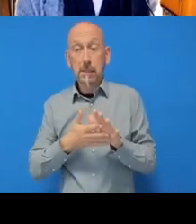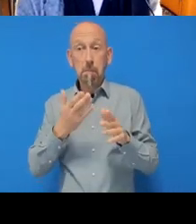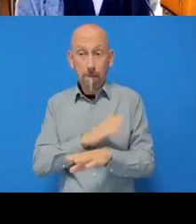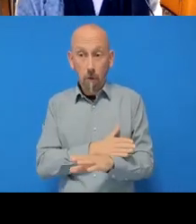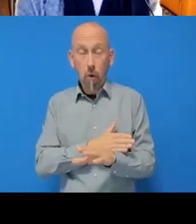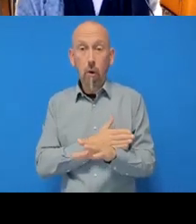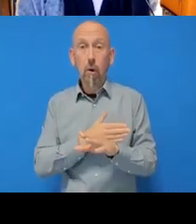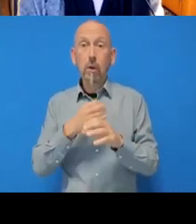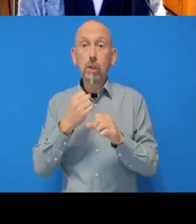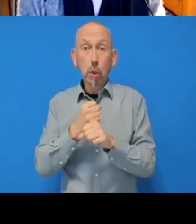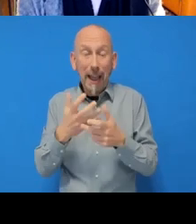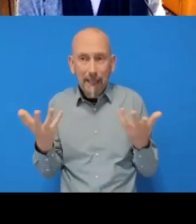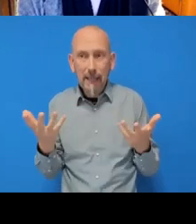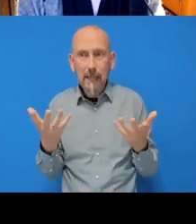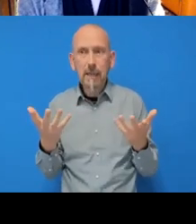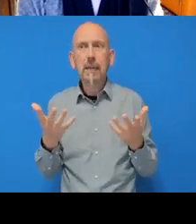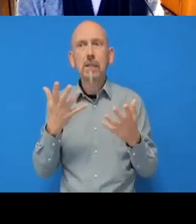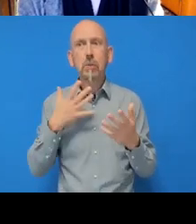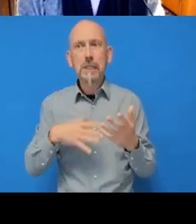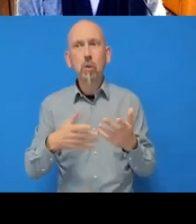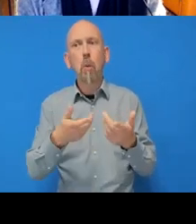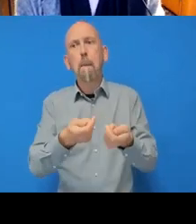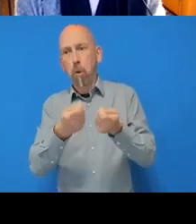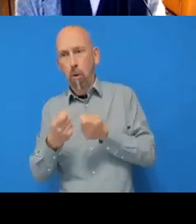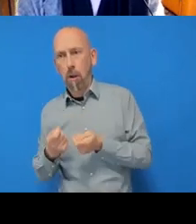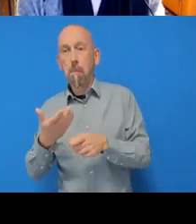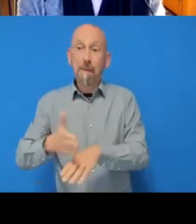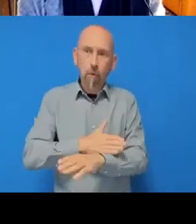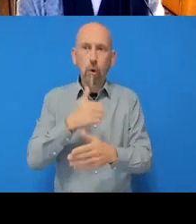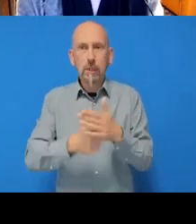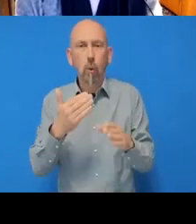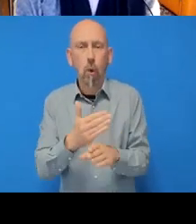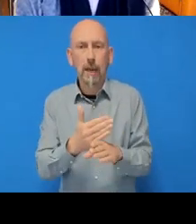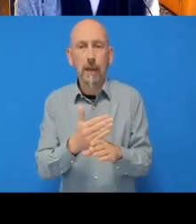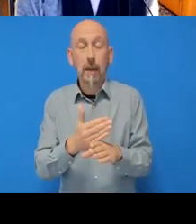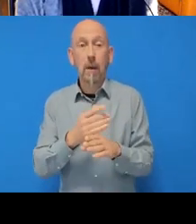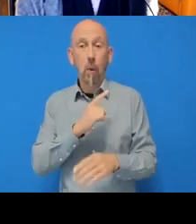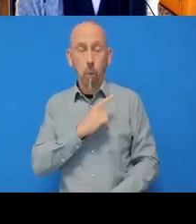you should pull before you start working because somebody might have been working on a file while you were